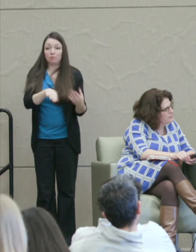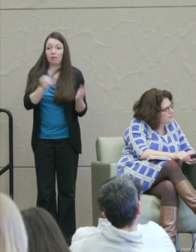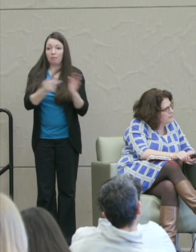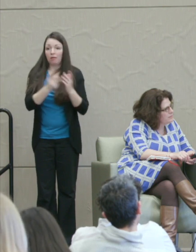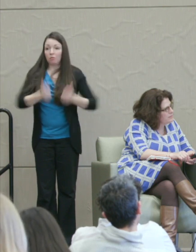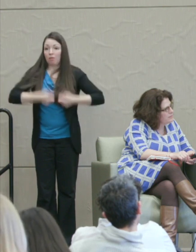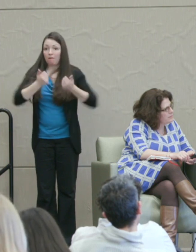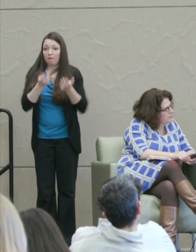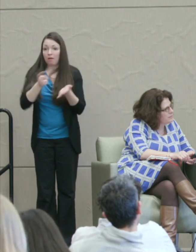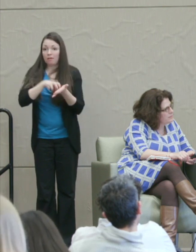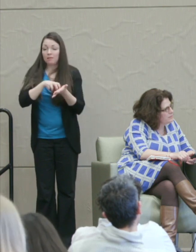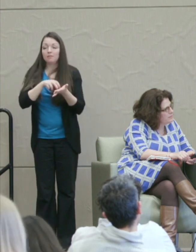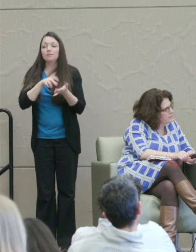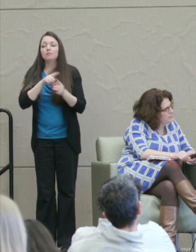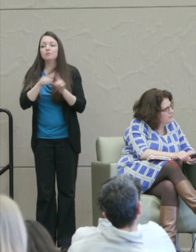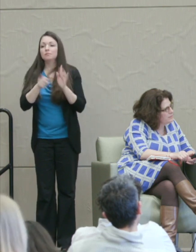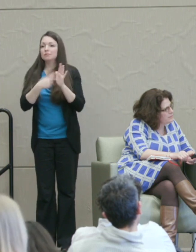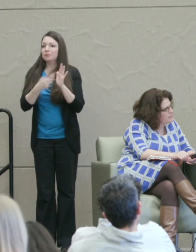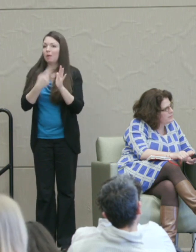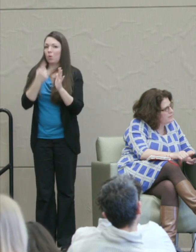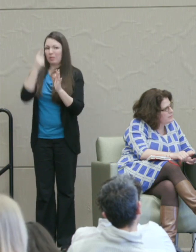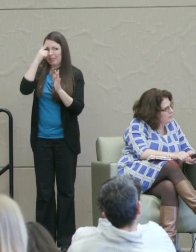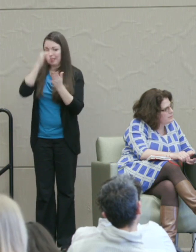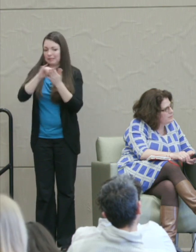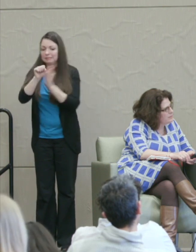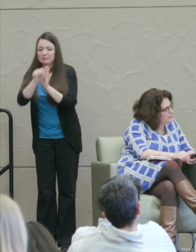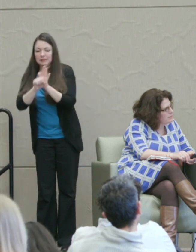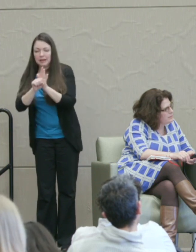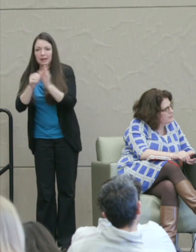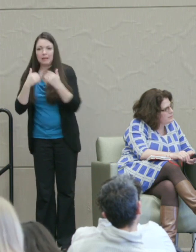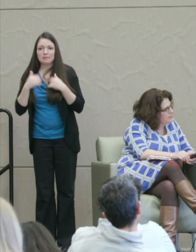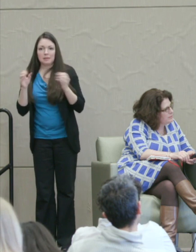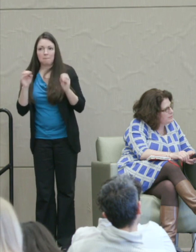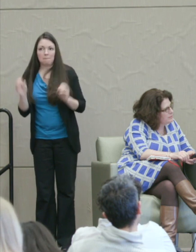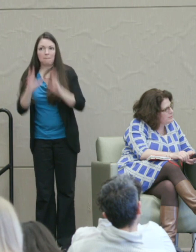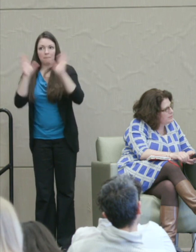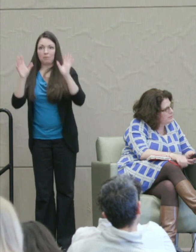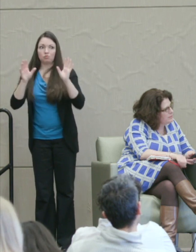And somehow we attribute the state with this sort of magical, mystical ability to bring